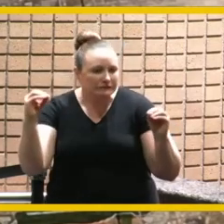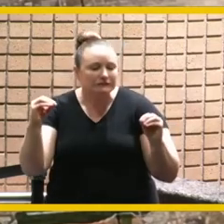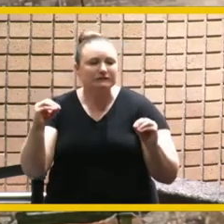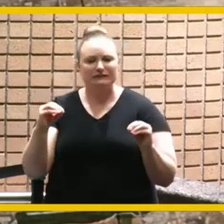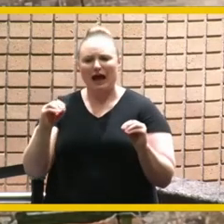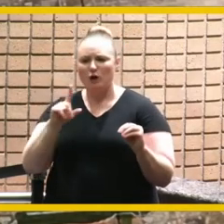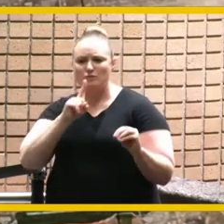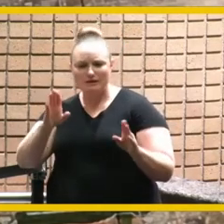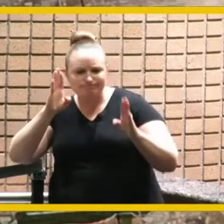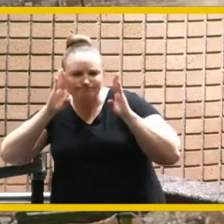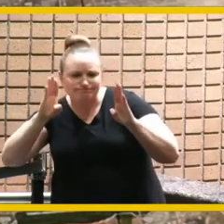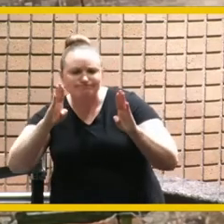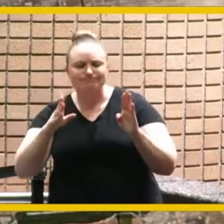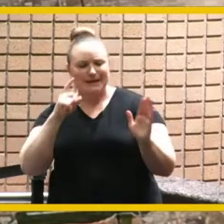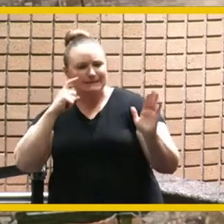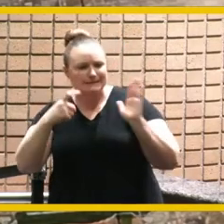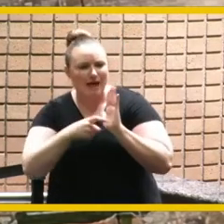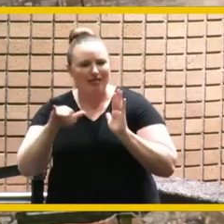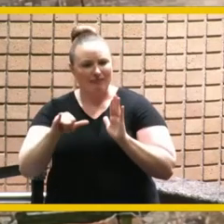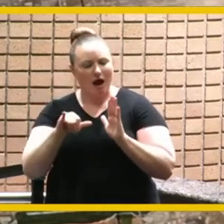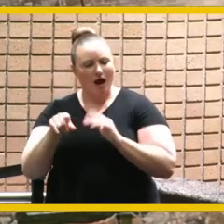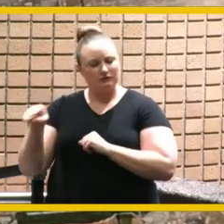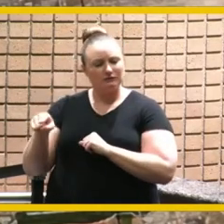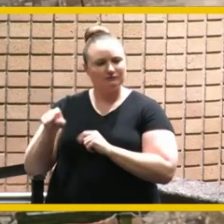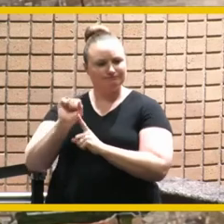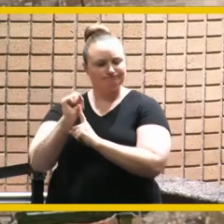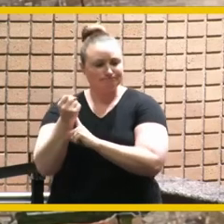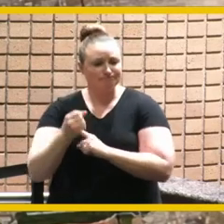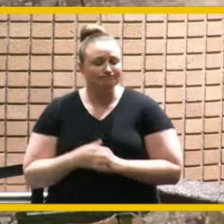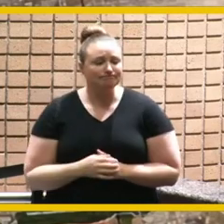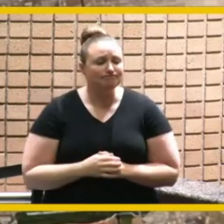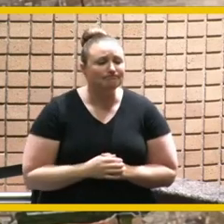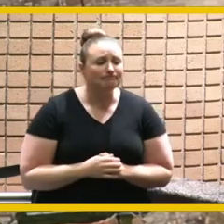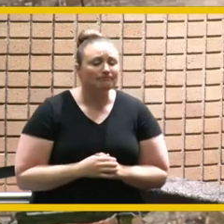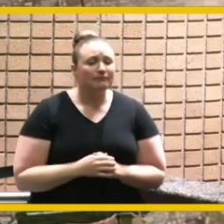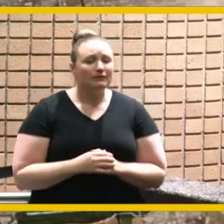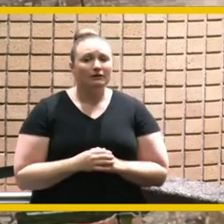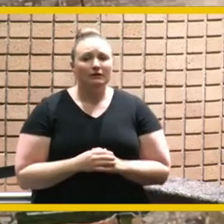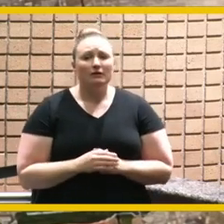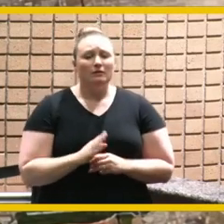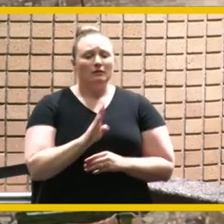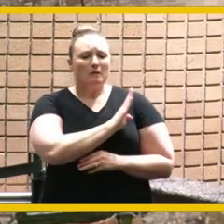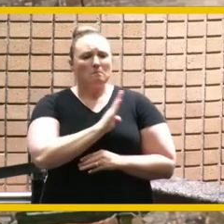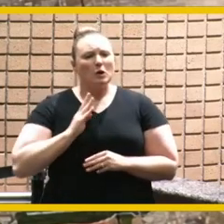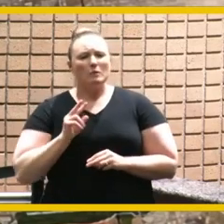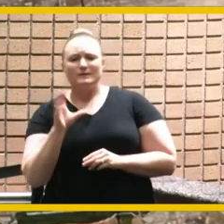cause when our board went looking for what we felt like was the irreplaceable damien o'farrell who